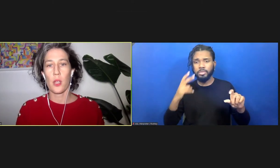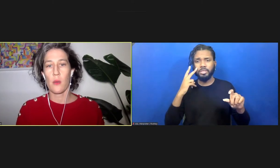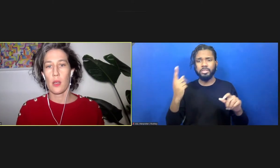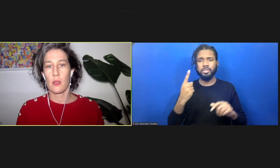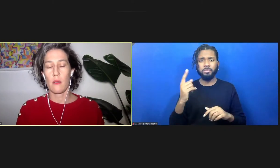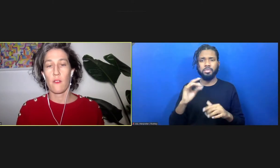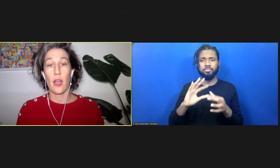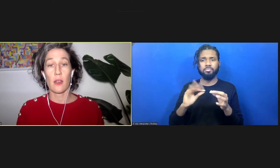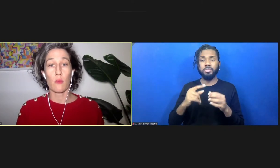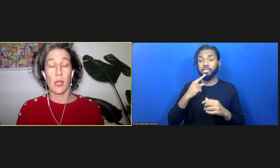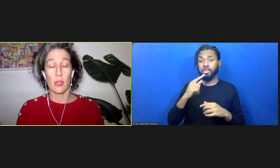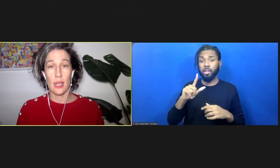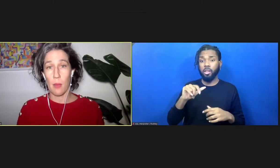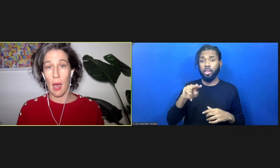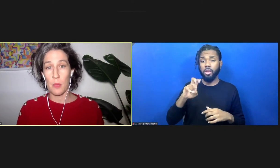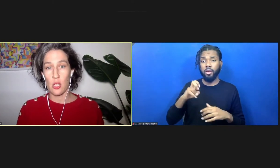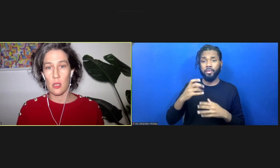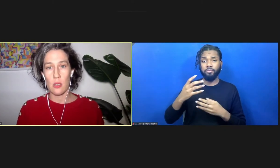you can find real-time captions.